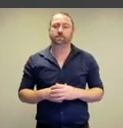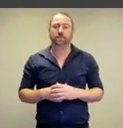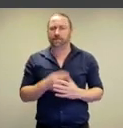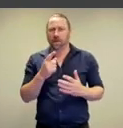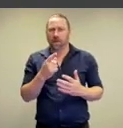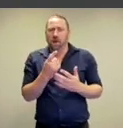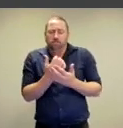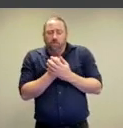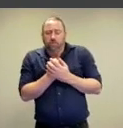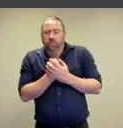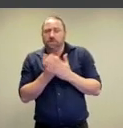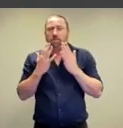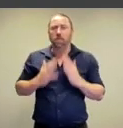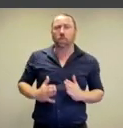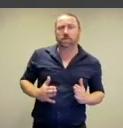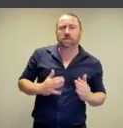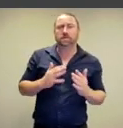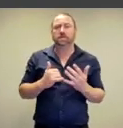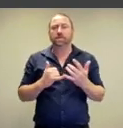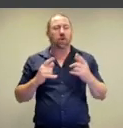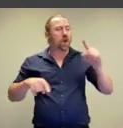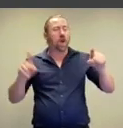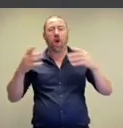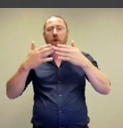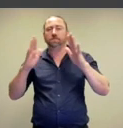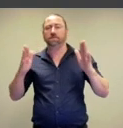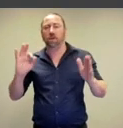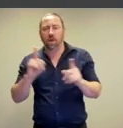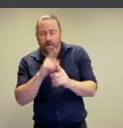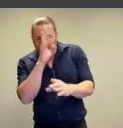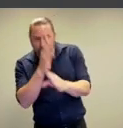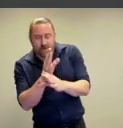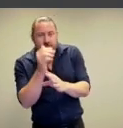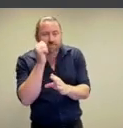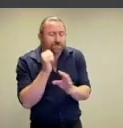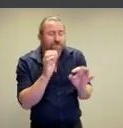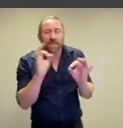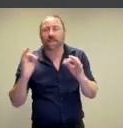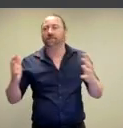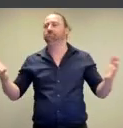these bodies are precious, they are